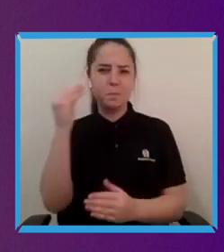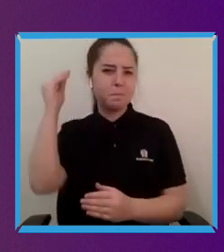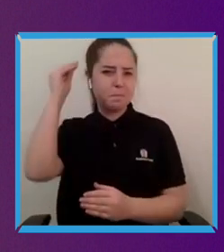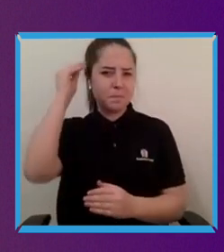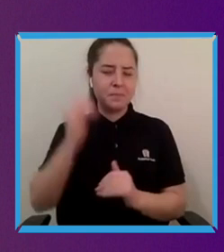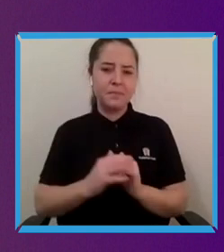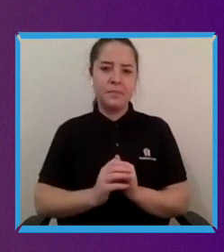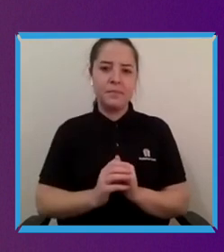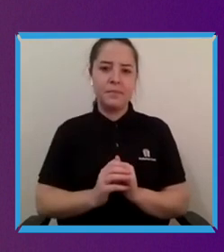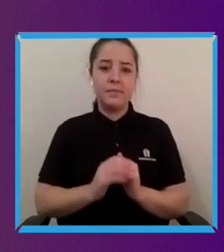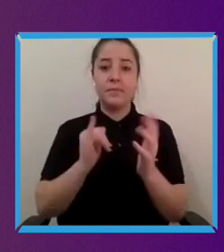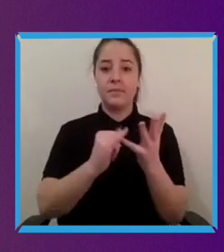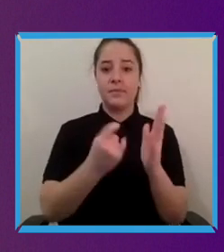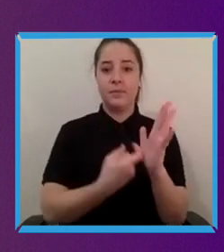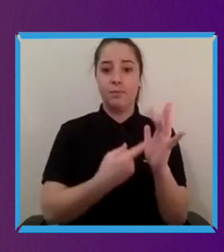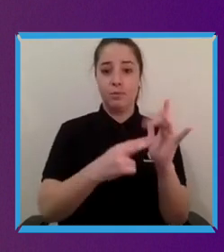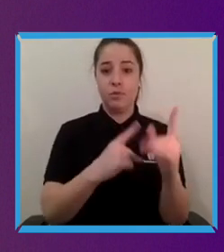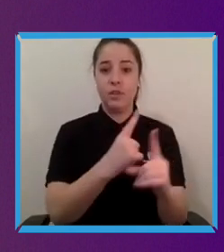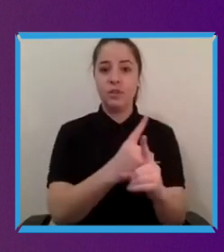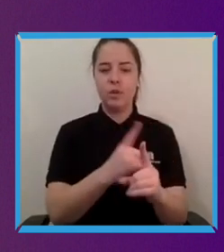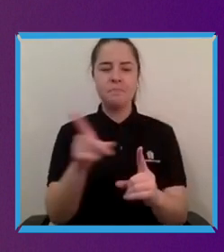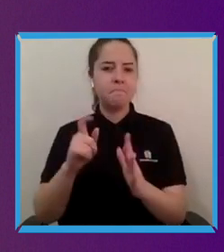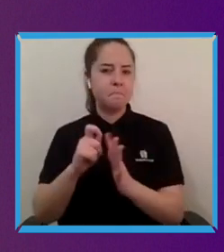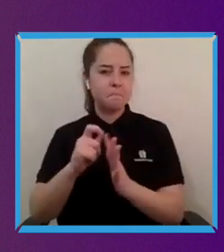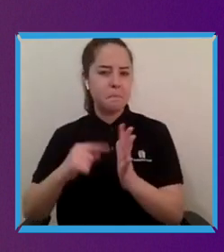the importance of flexibility and and I think it's that kind of as